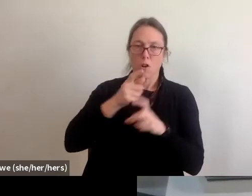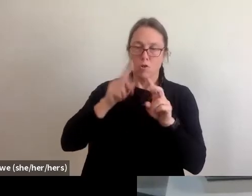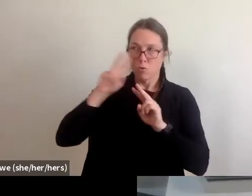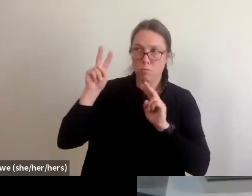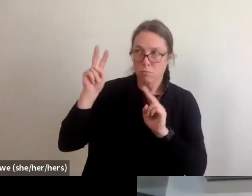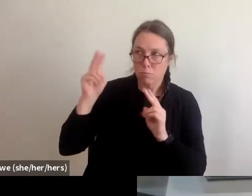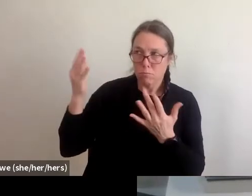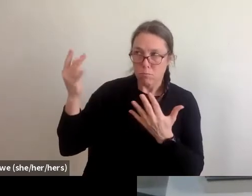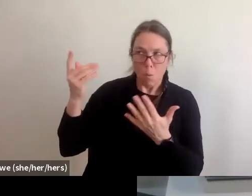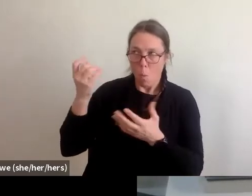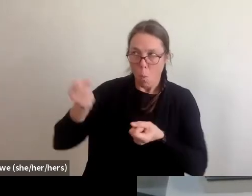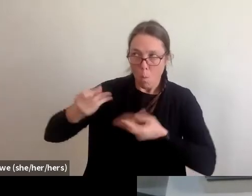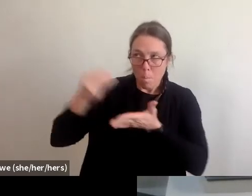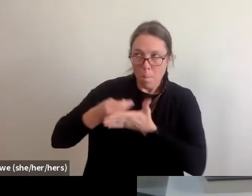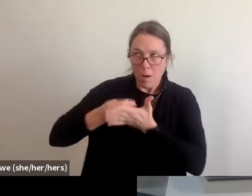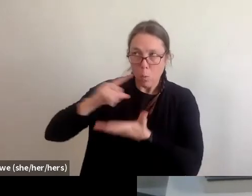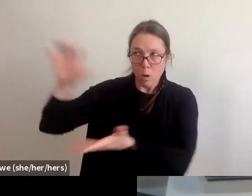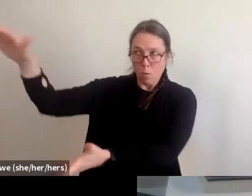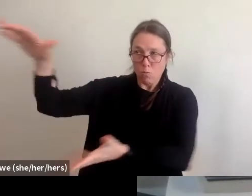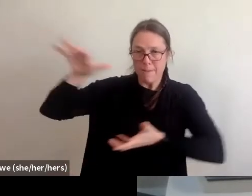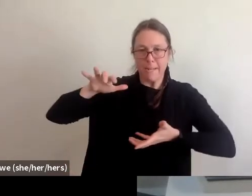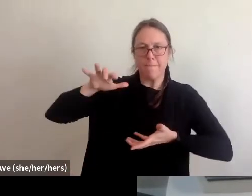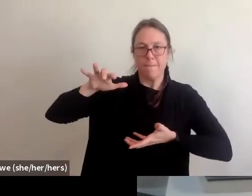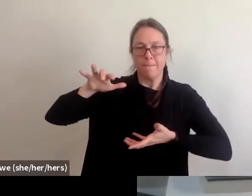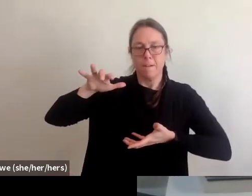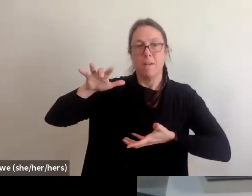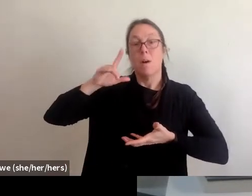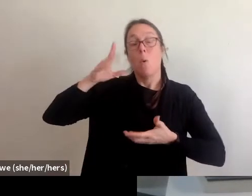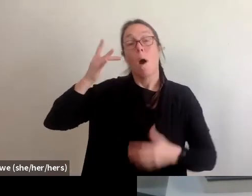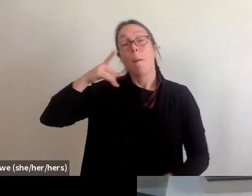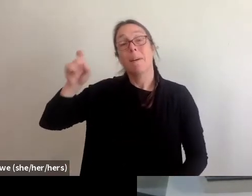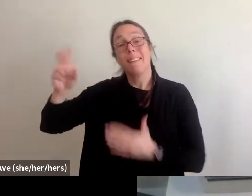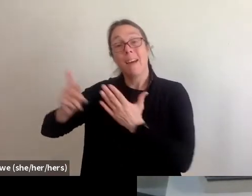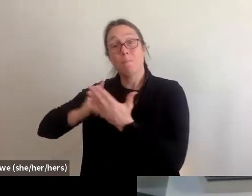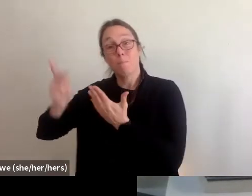what they're going to get. Because it can, 'cause CDBGDR covers a wide range